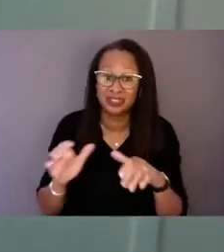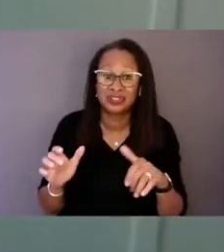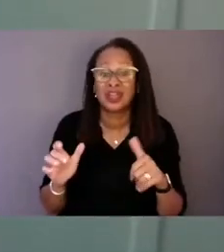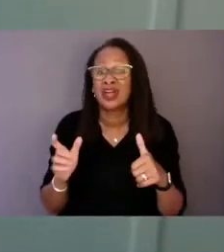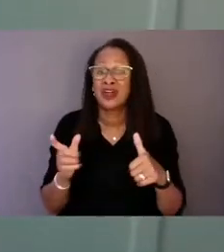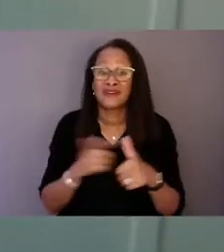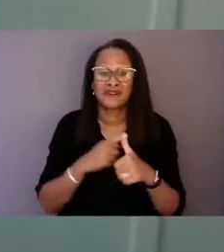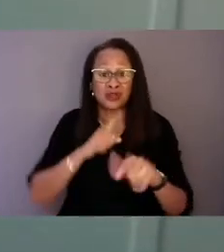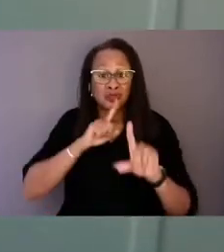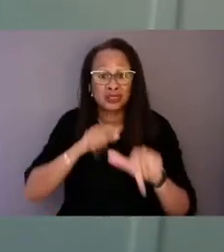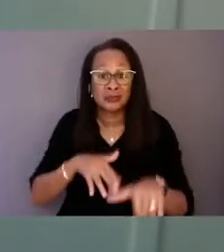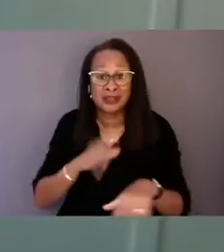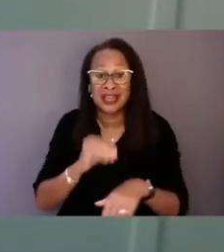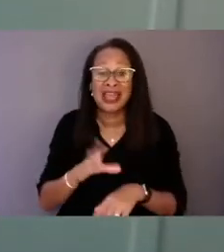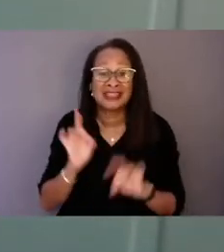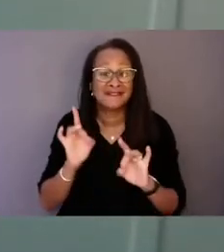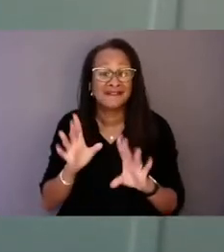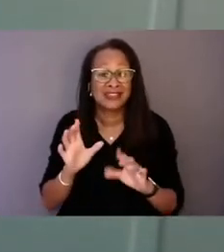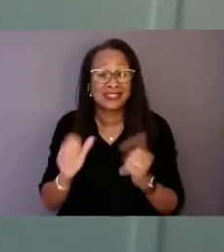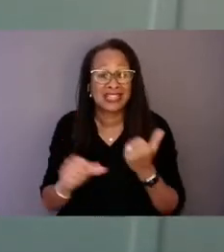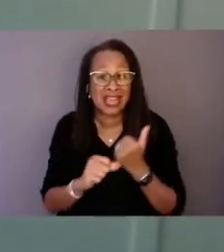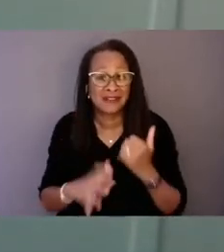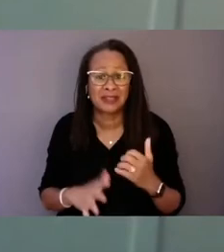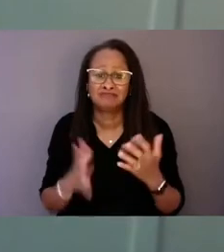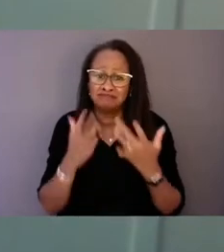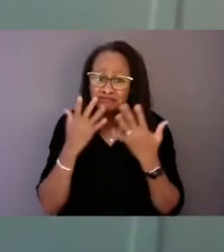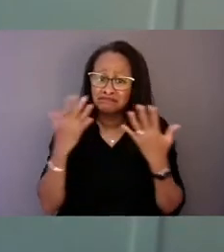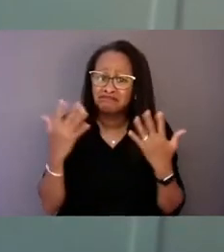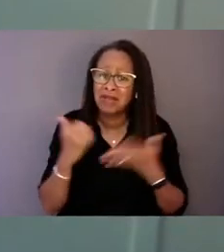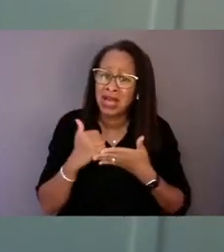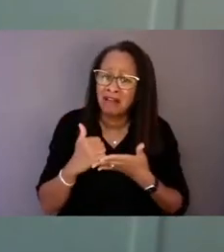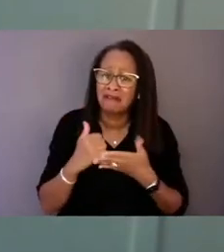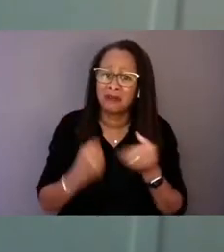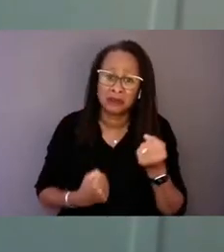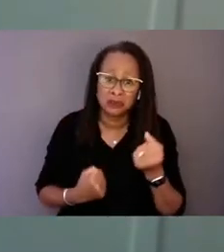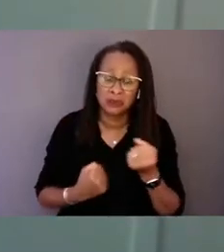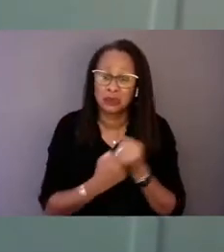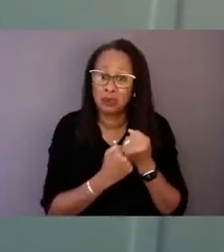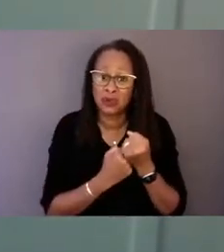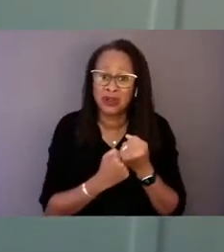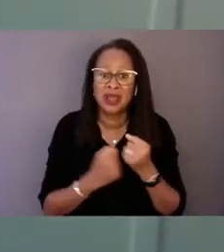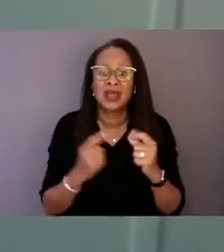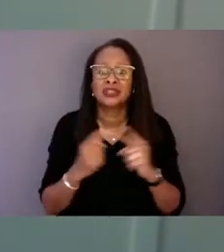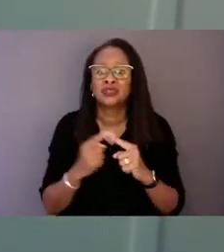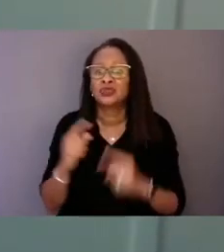were kind, helpful, and supportive to non-autistic people.